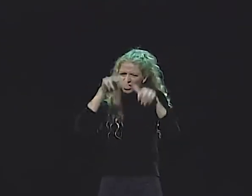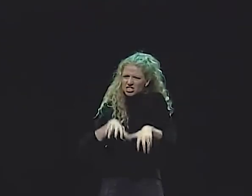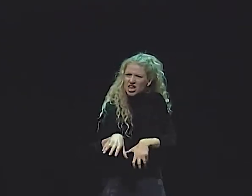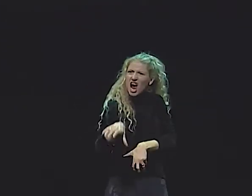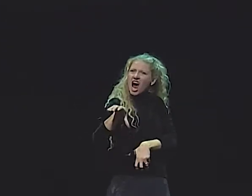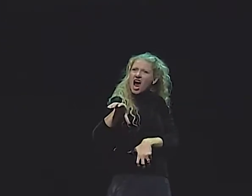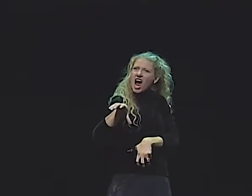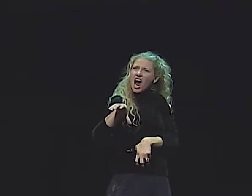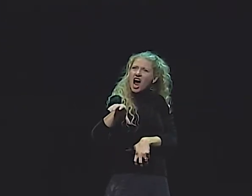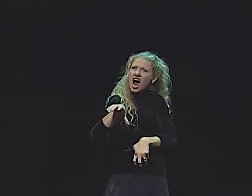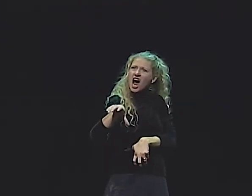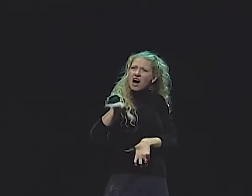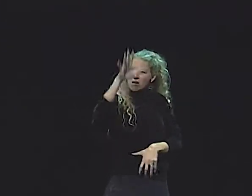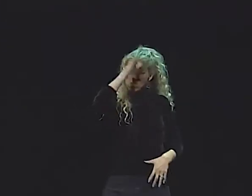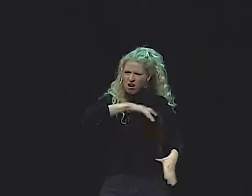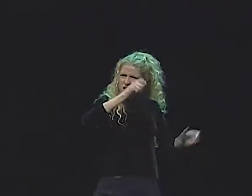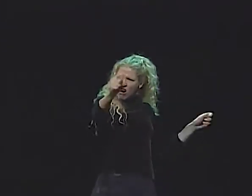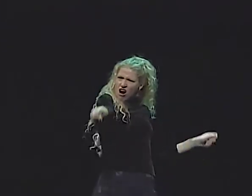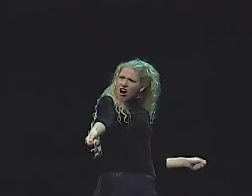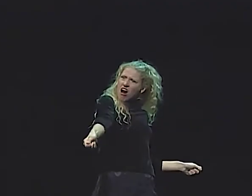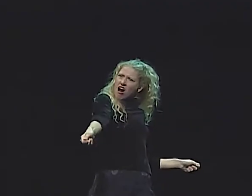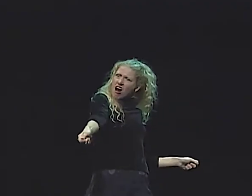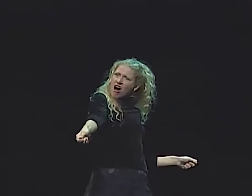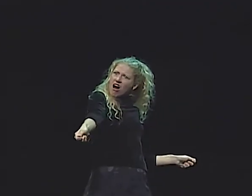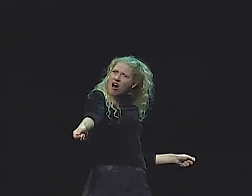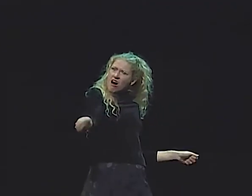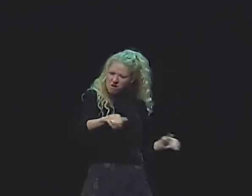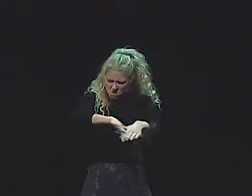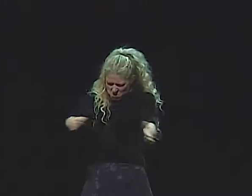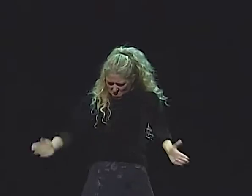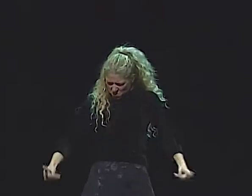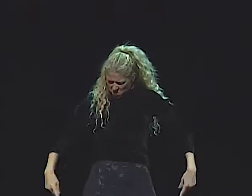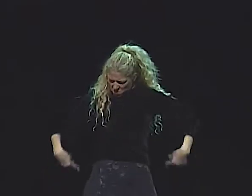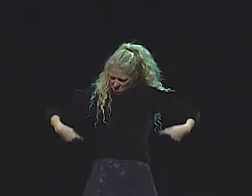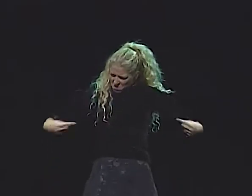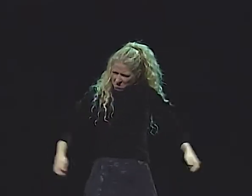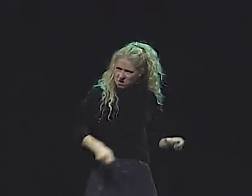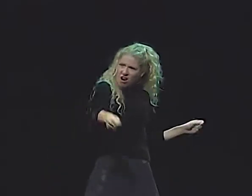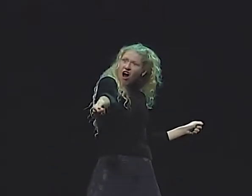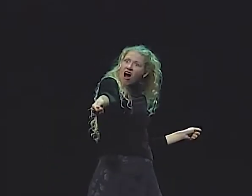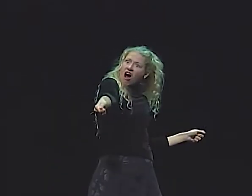A HUGE PORTICO IN WHICH STATUARY LOOMED,